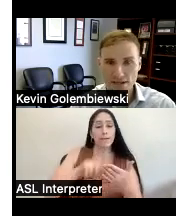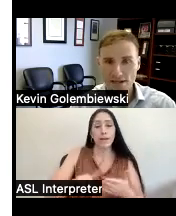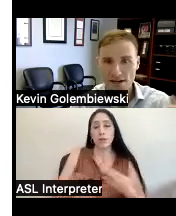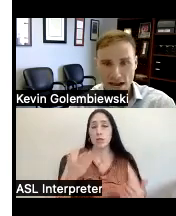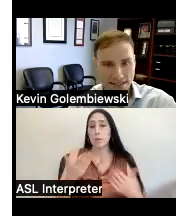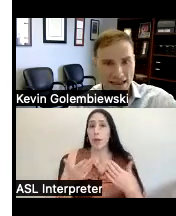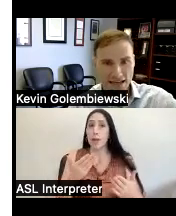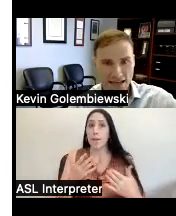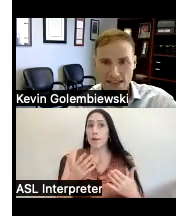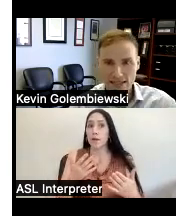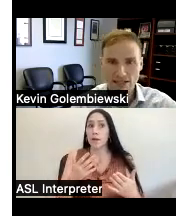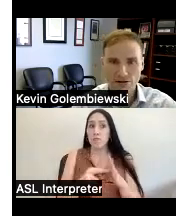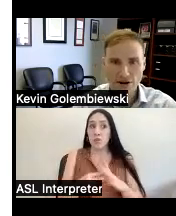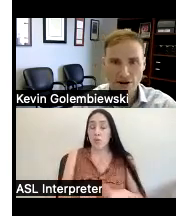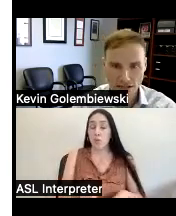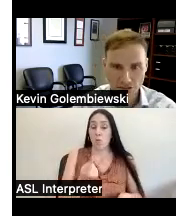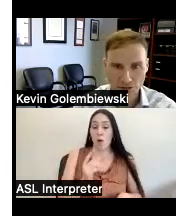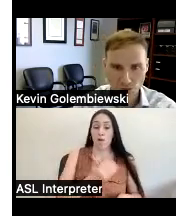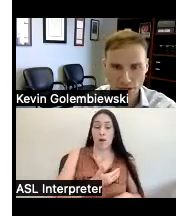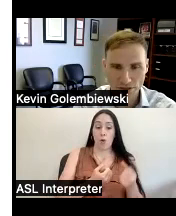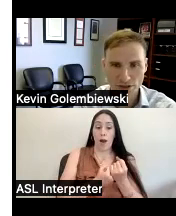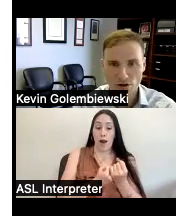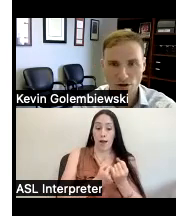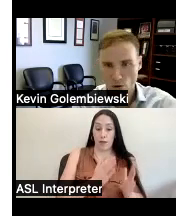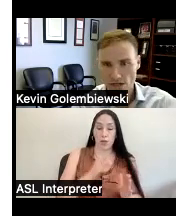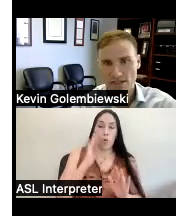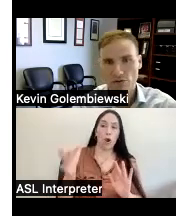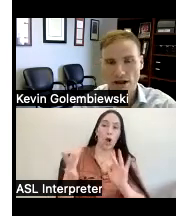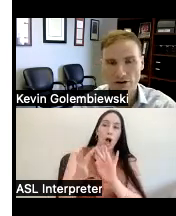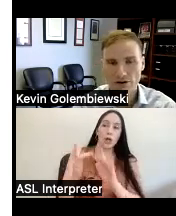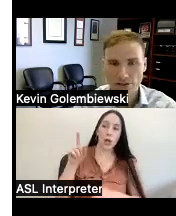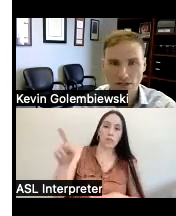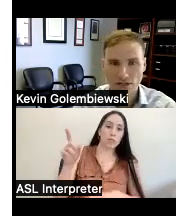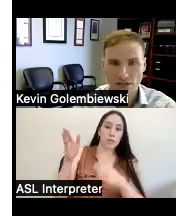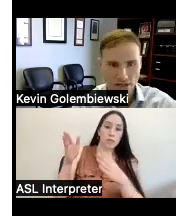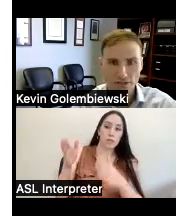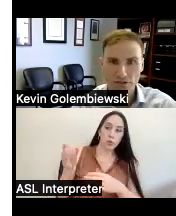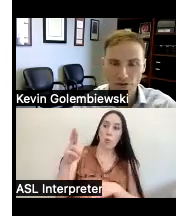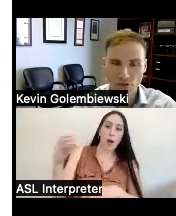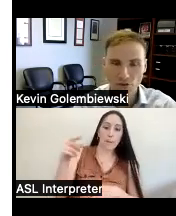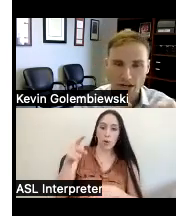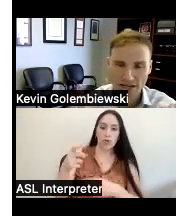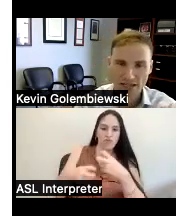contacting The Entity or having issues with requesting records talking to you and trying to